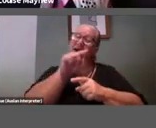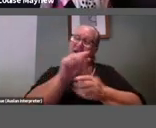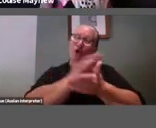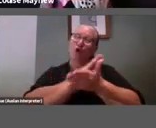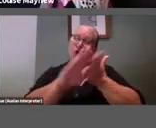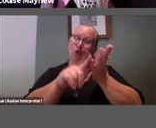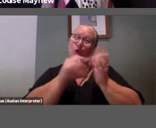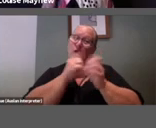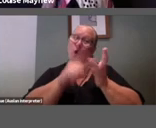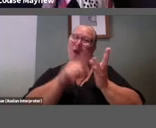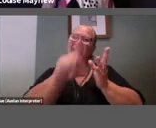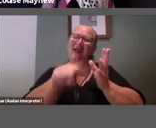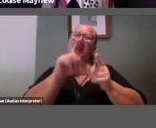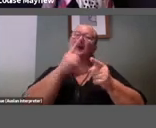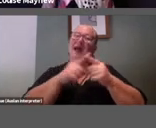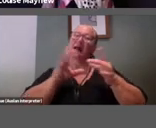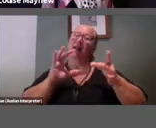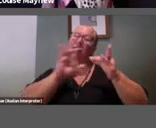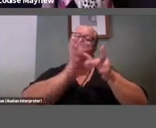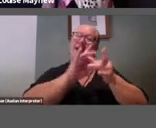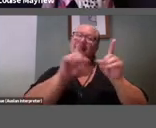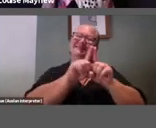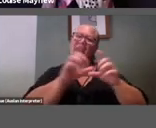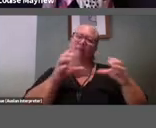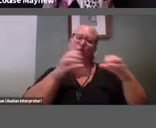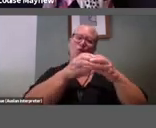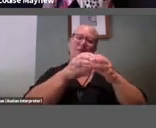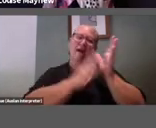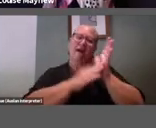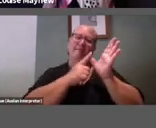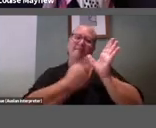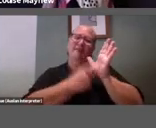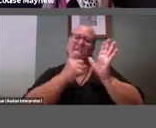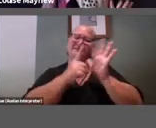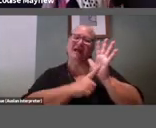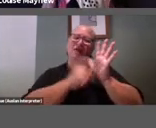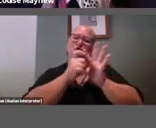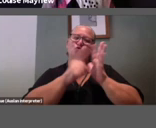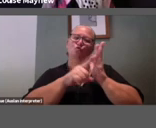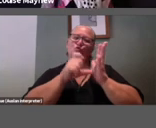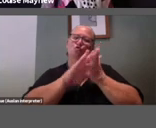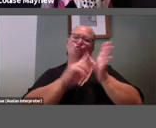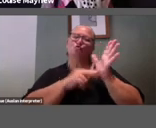same group as Marcel Duchamp and Man Ray, who we've encountered in the two